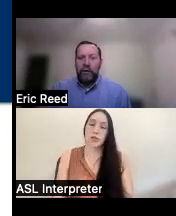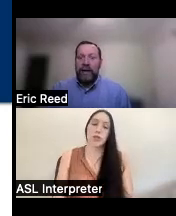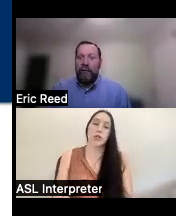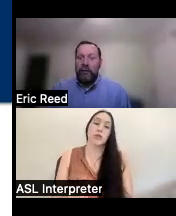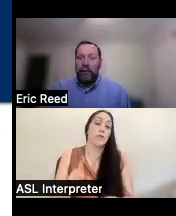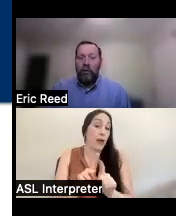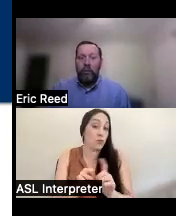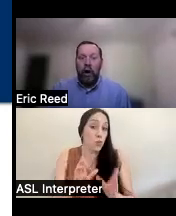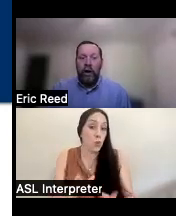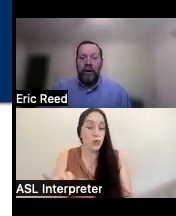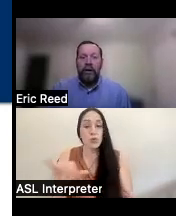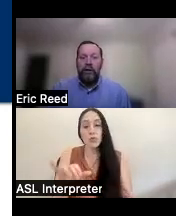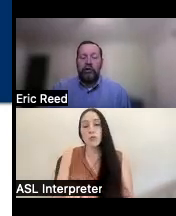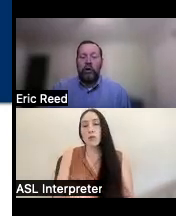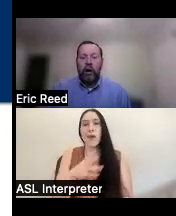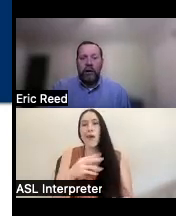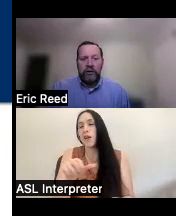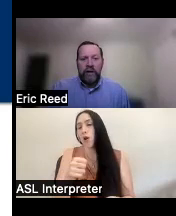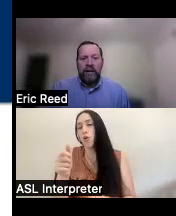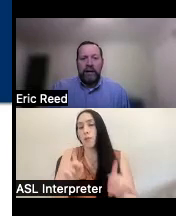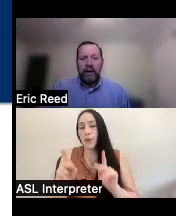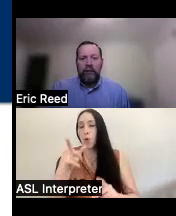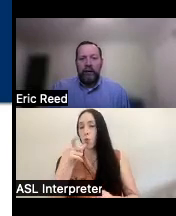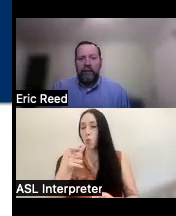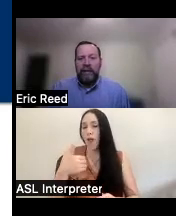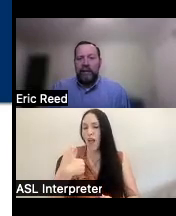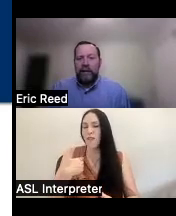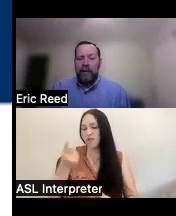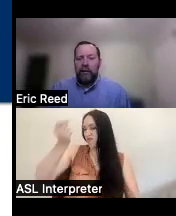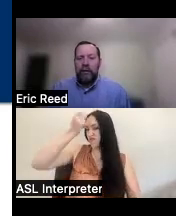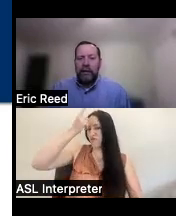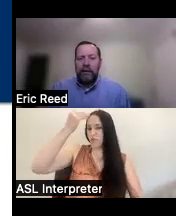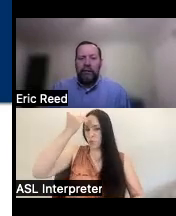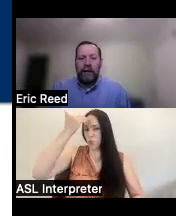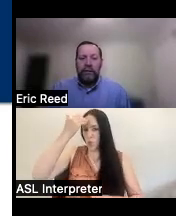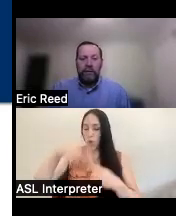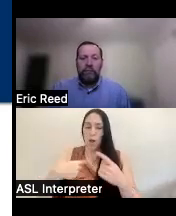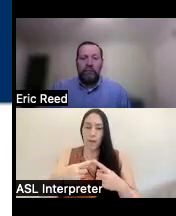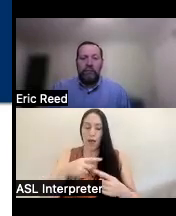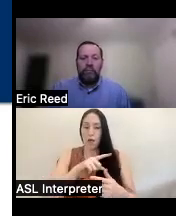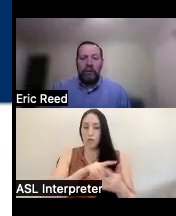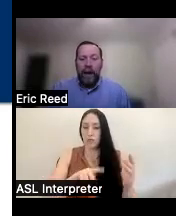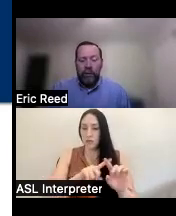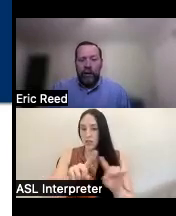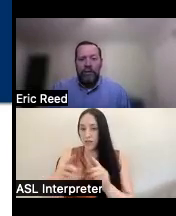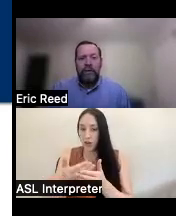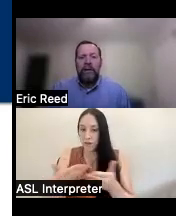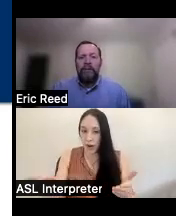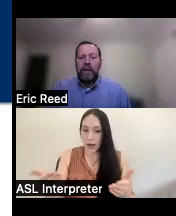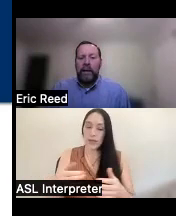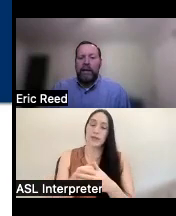just have a general broad strong understanding of the devices in their in their device libraries and